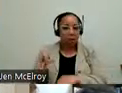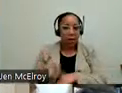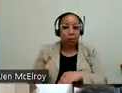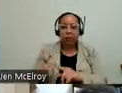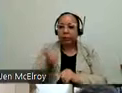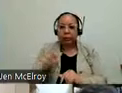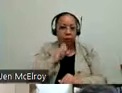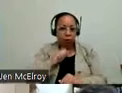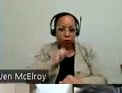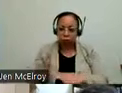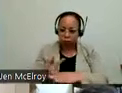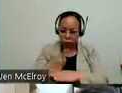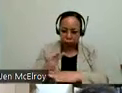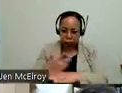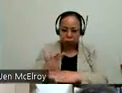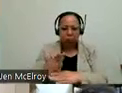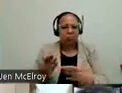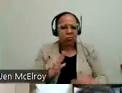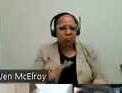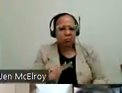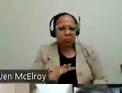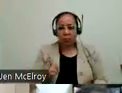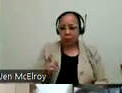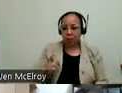program. That's a great program for people who might need captions, to see